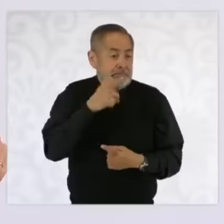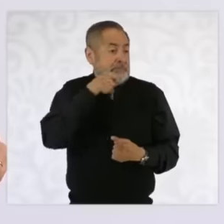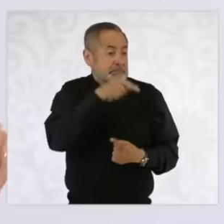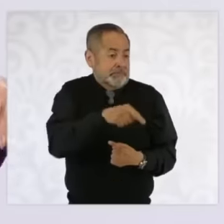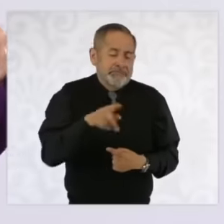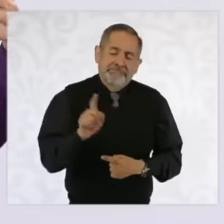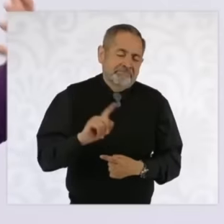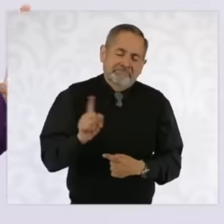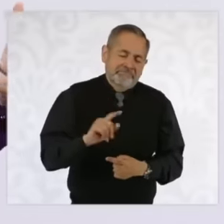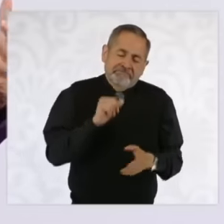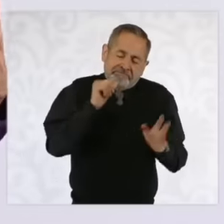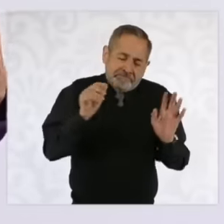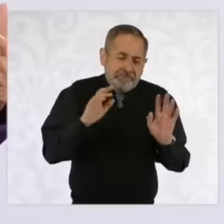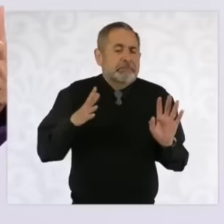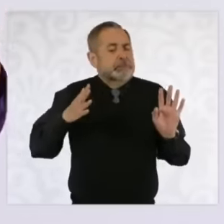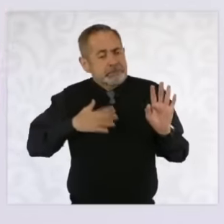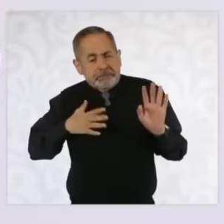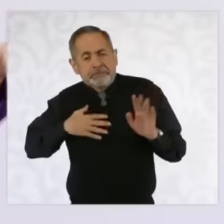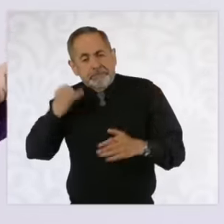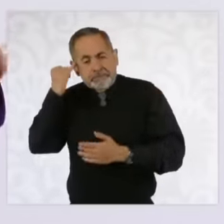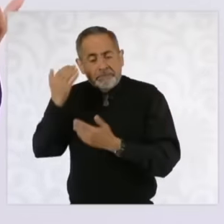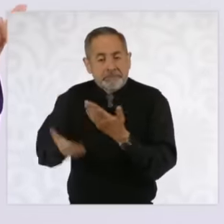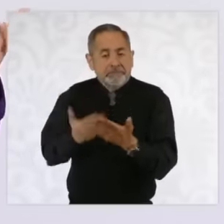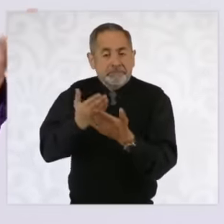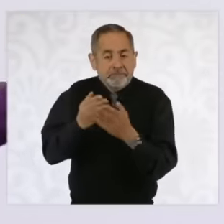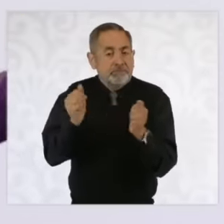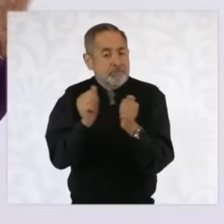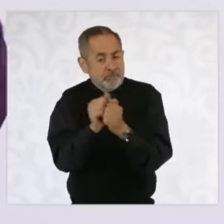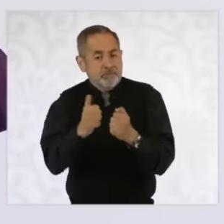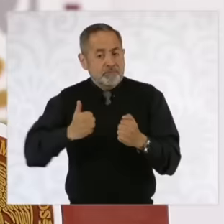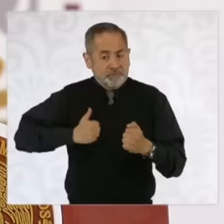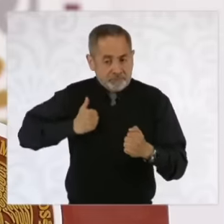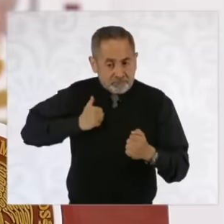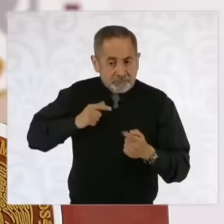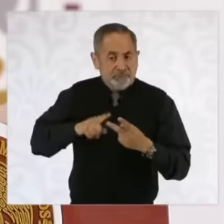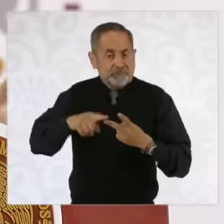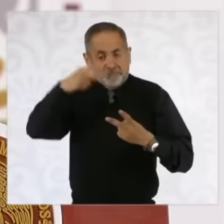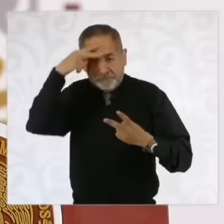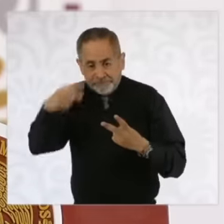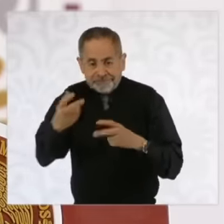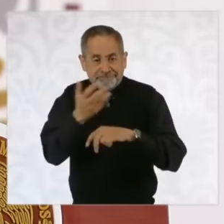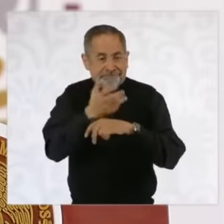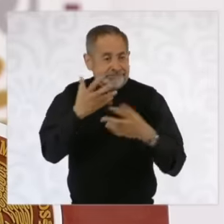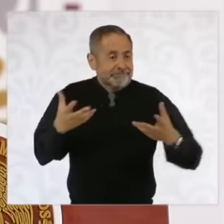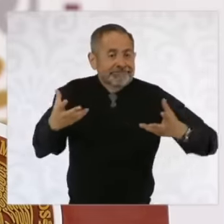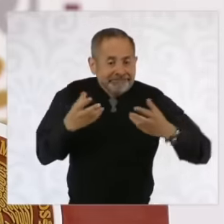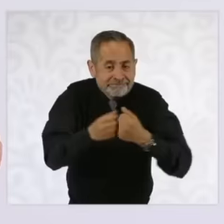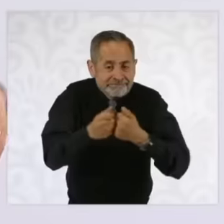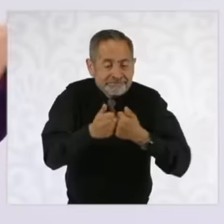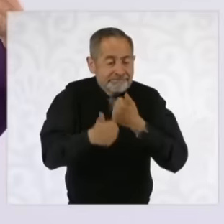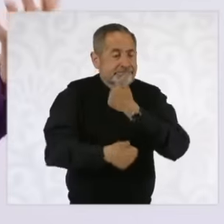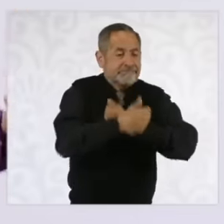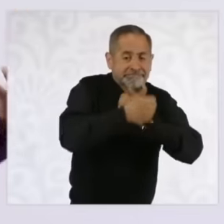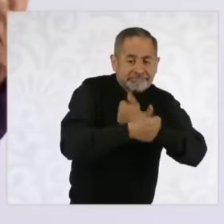that is why we have stated that with Canada and Mexico we complement each other, we do not compete and that in addition